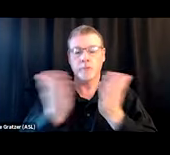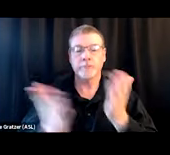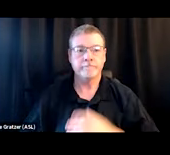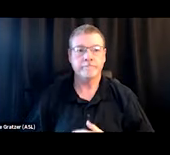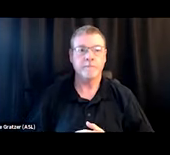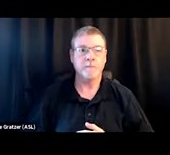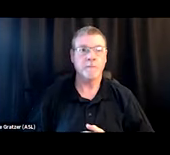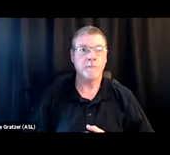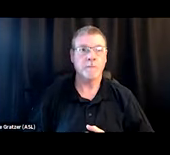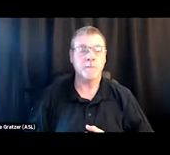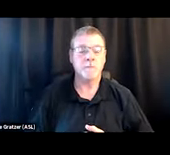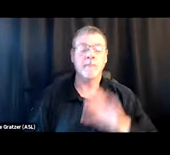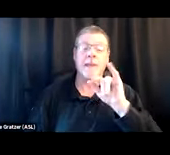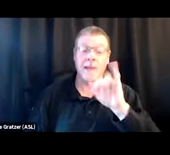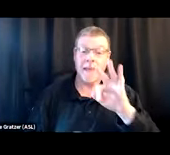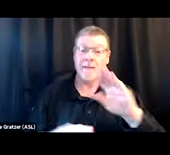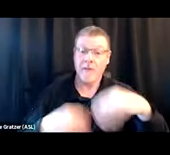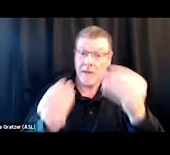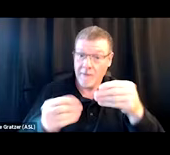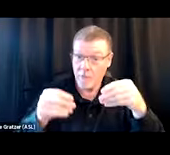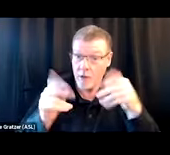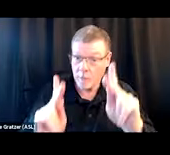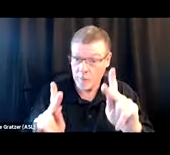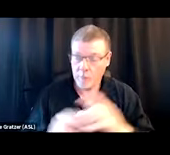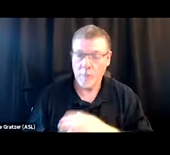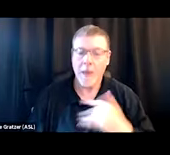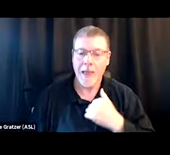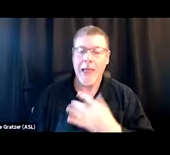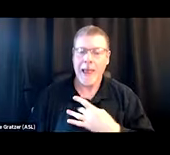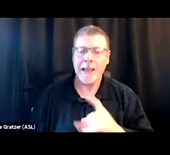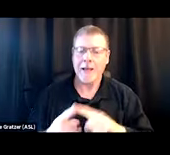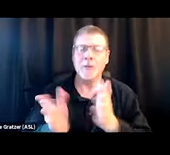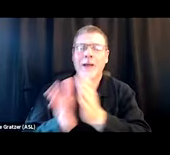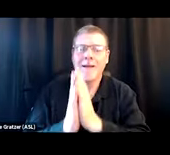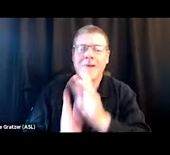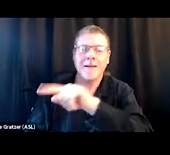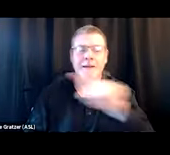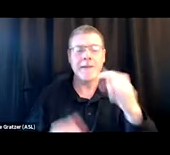If given that opportunity, I would love to ask folks what they might imagine a world